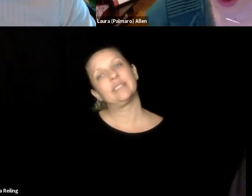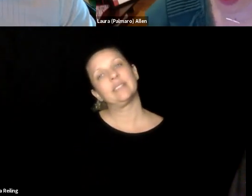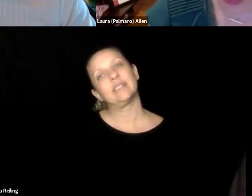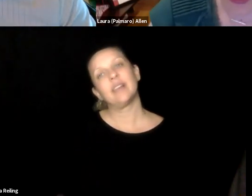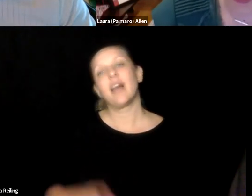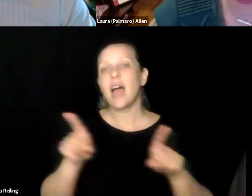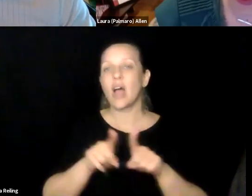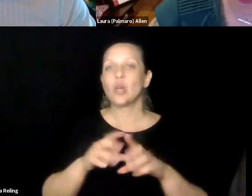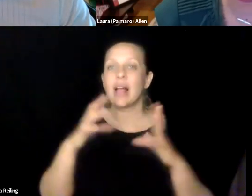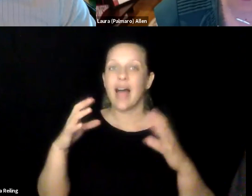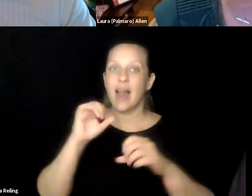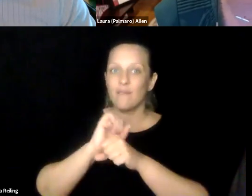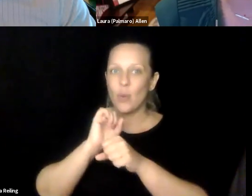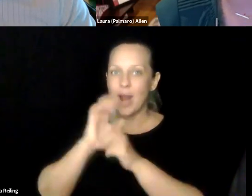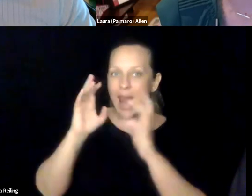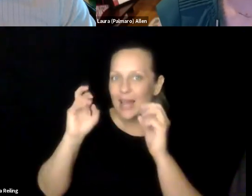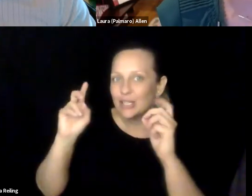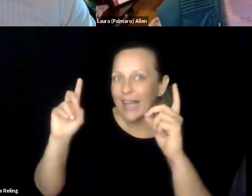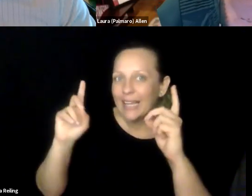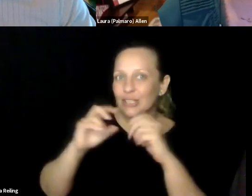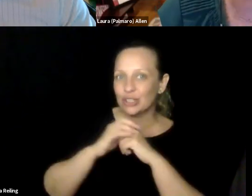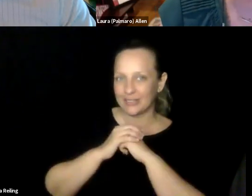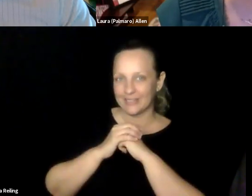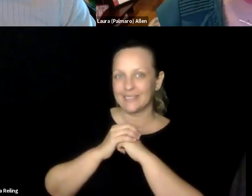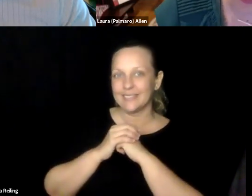people with all types of different disabilities.